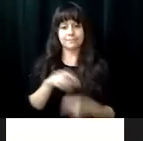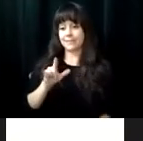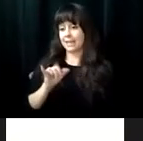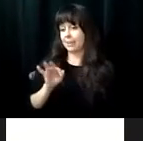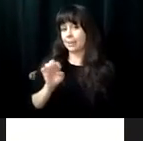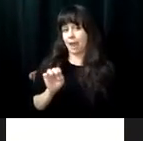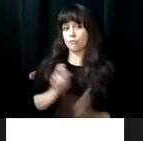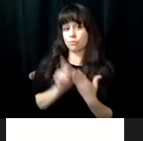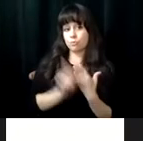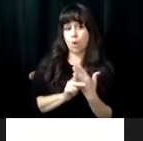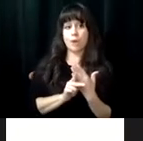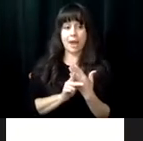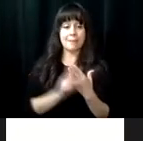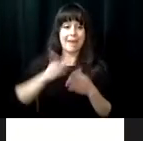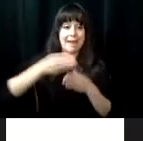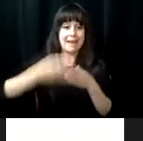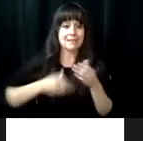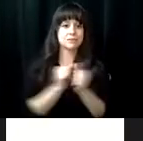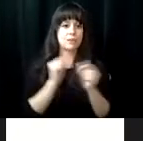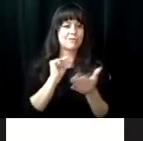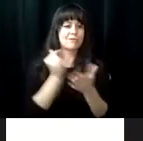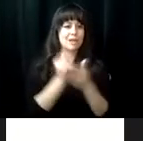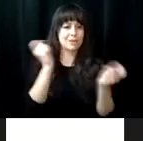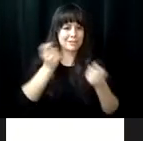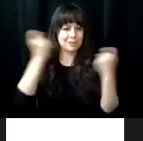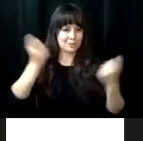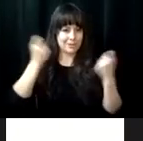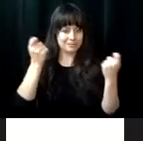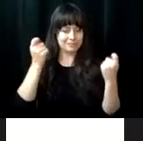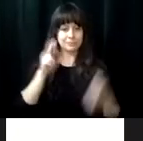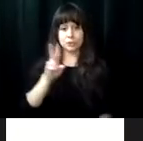. This program would not be the success it is without